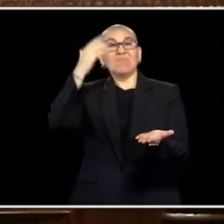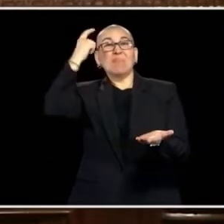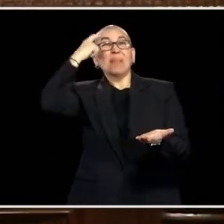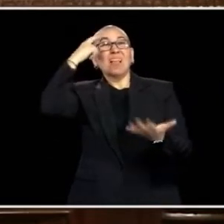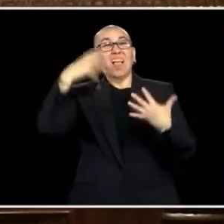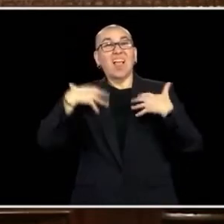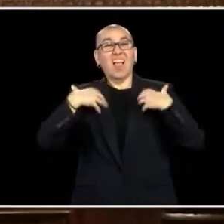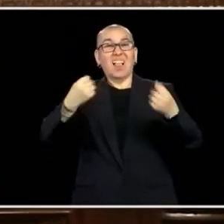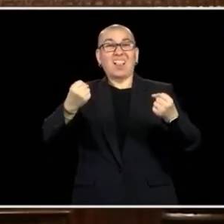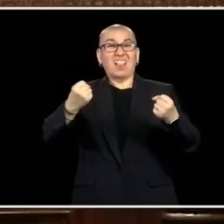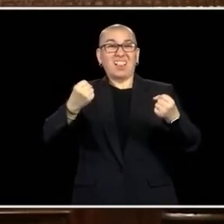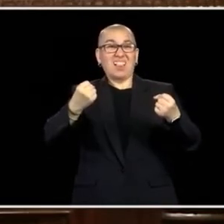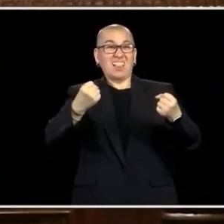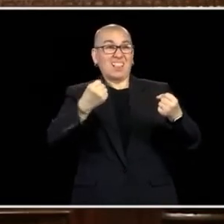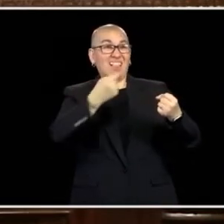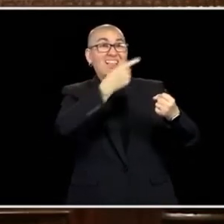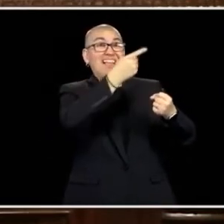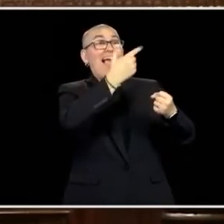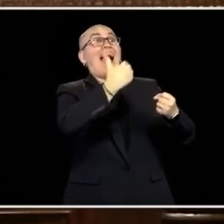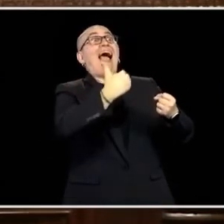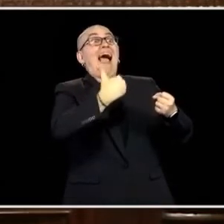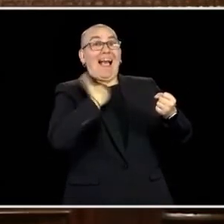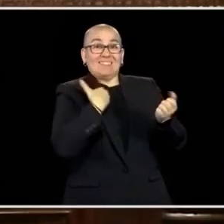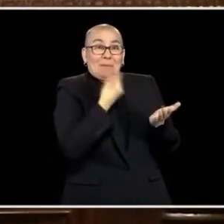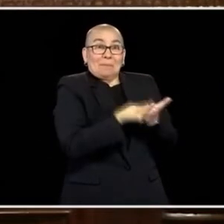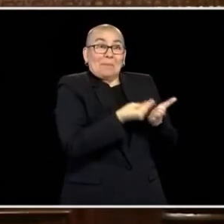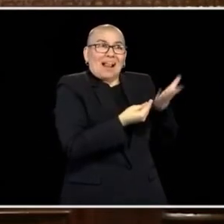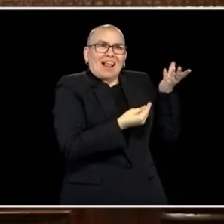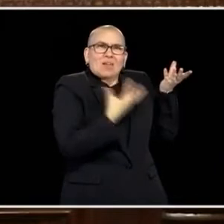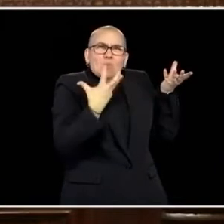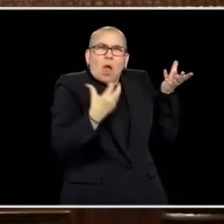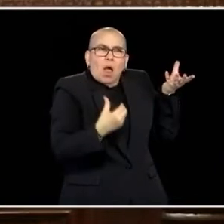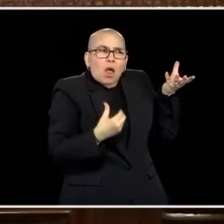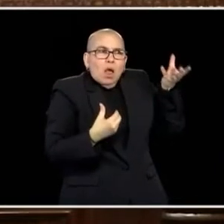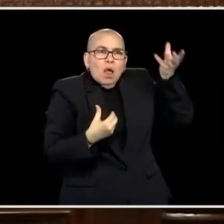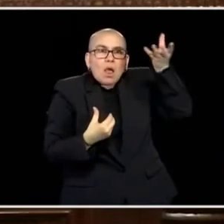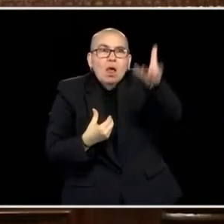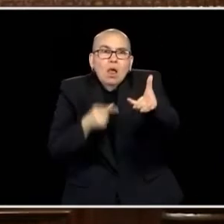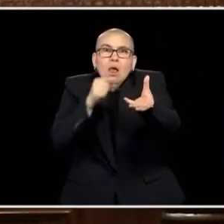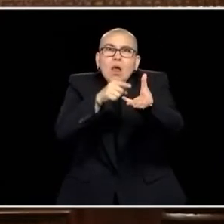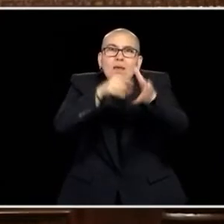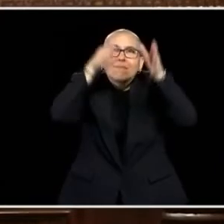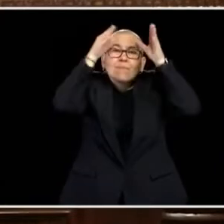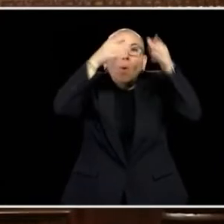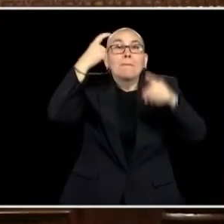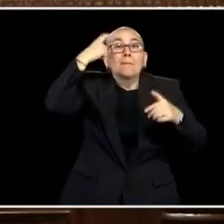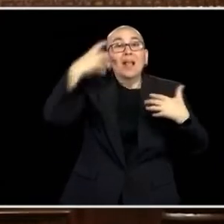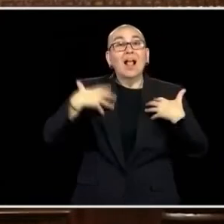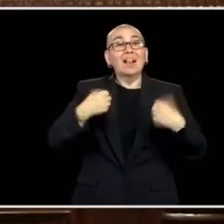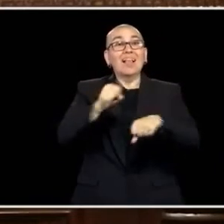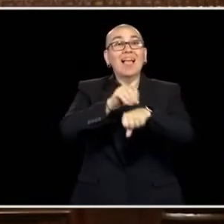PROFESSIONALS IN OUR SCHOOLS. WE HAVE THE CAPACITY TO FINALLY START TO GET THERE. WE SHOULDN'T BE 49th OR 50TH FOR THE NUMBER OF THOSE PROFESSIONALS THAT ARE IN THERE.